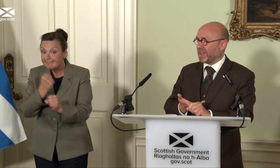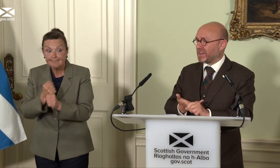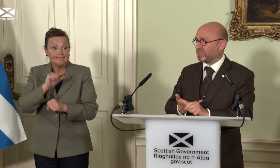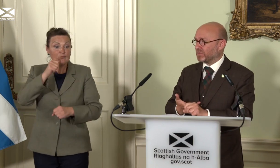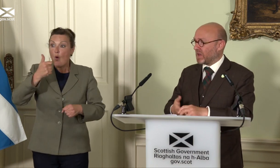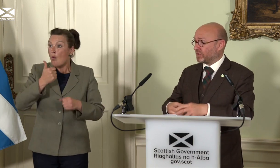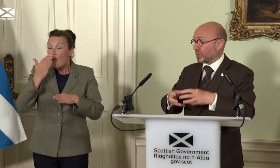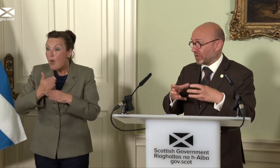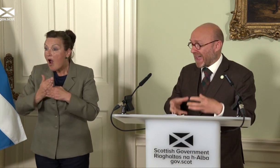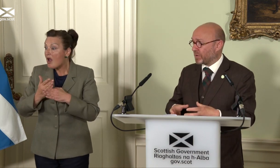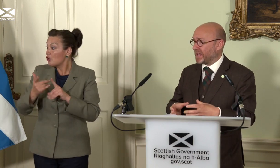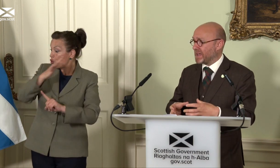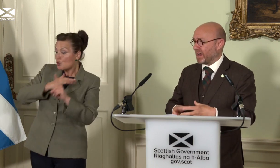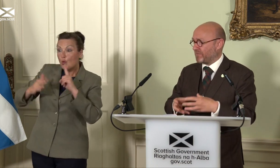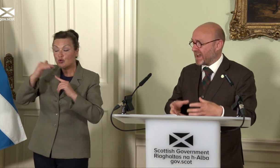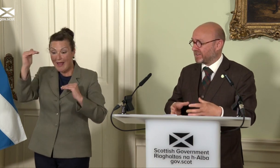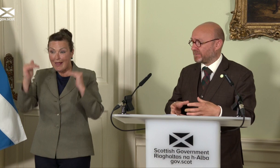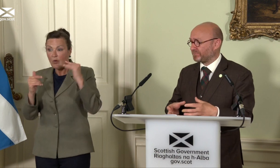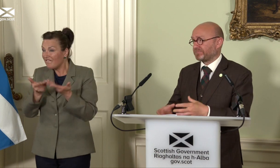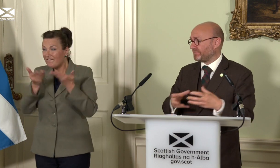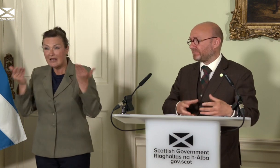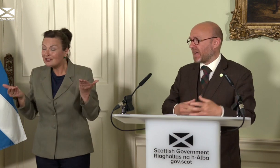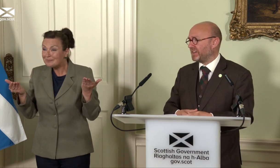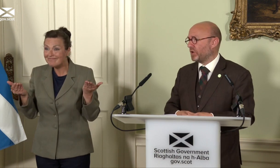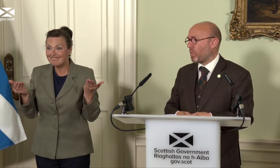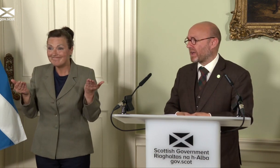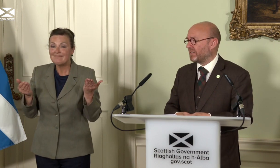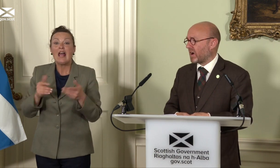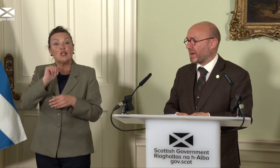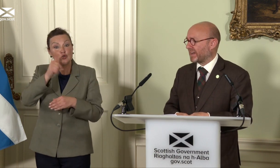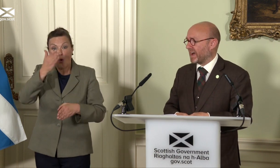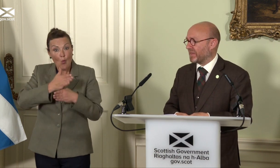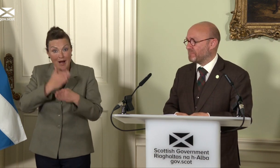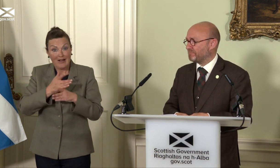terms of social equity and fairness. And it isn’t working environmentally either.